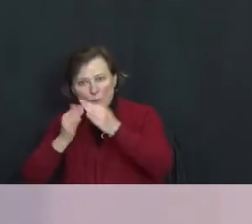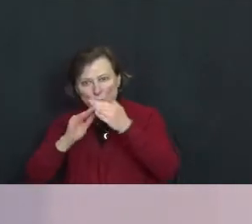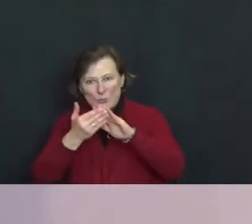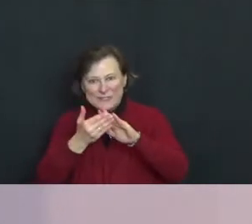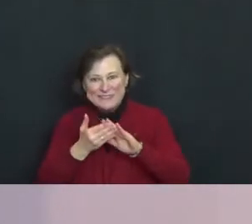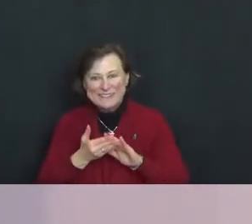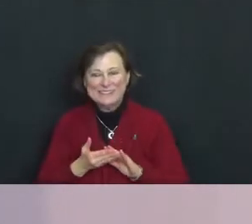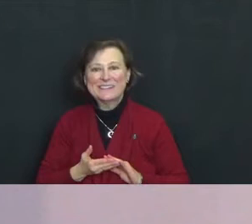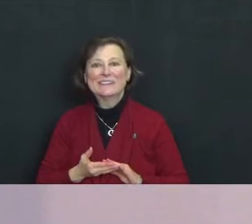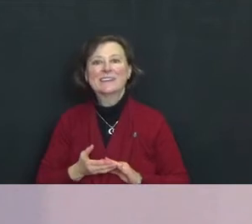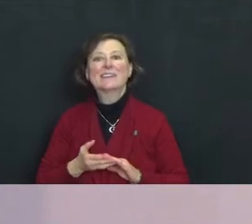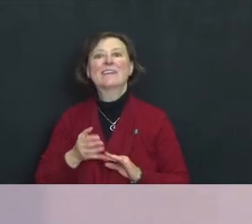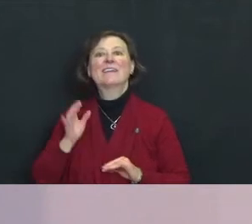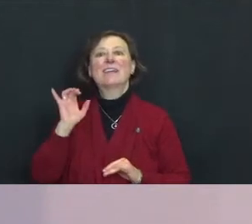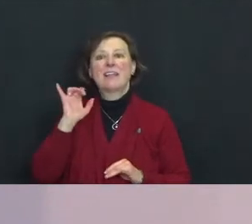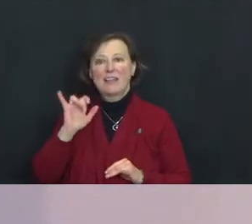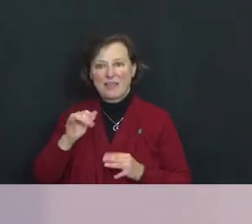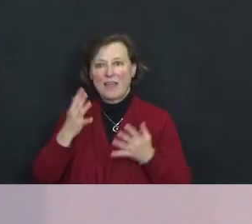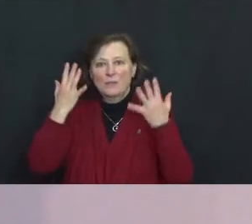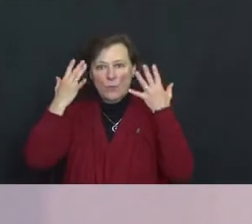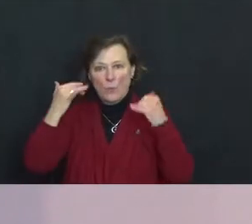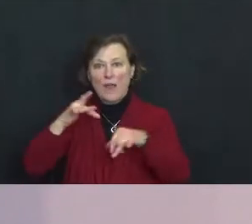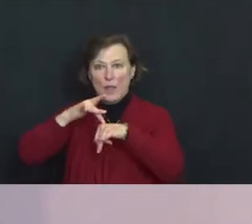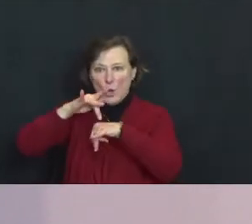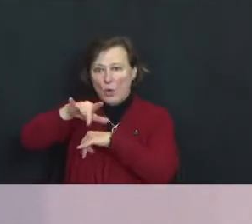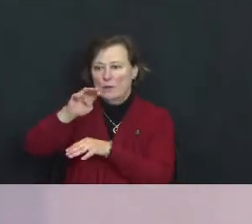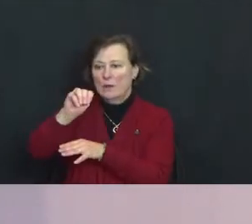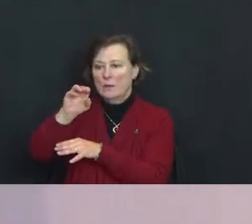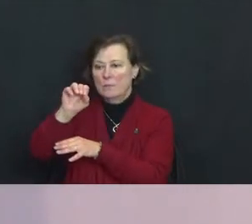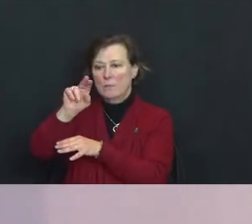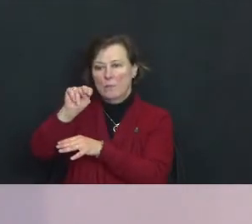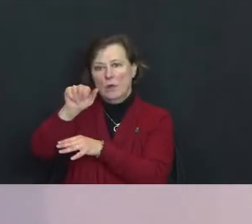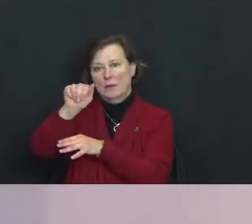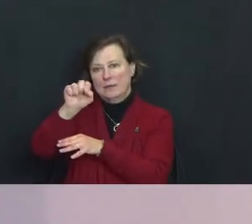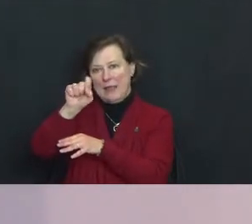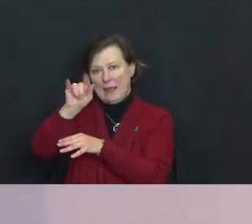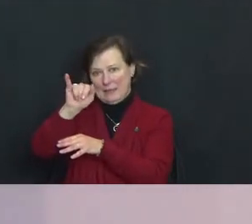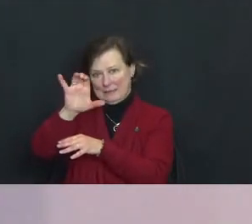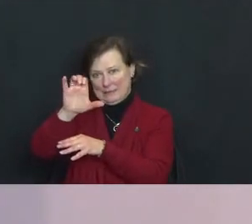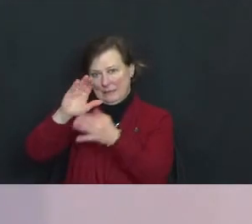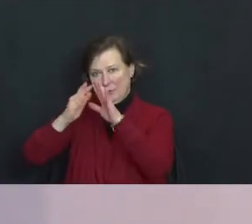That's why the earliest monastic communities were formed - people recognized this need.